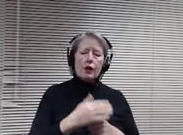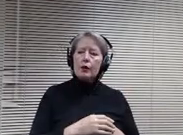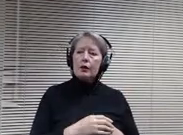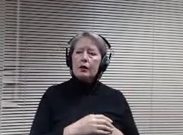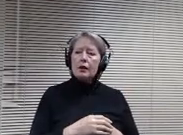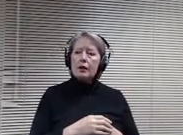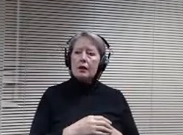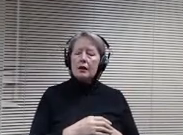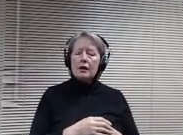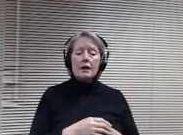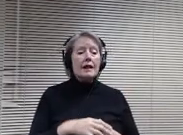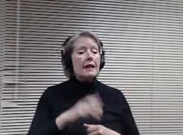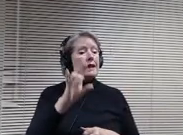Thank you everybody.